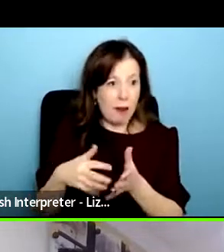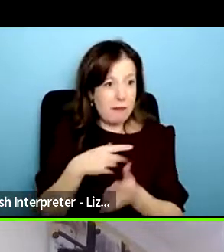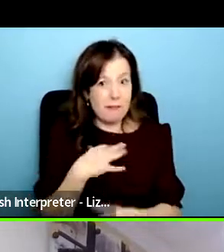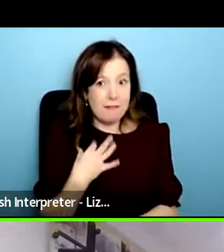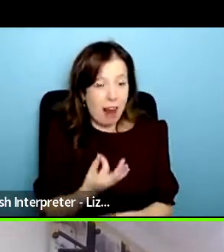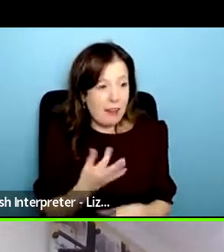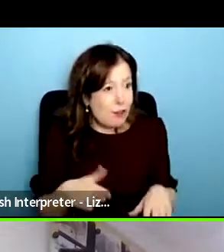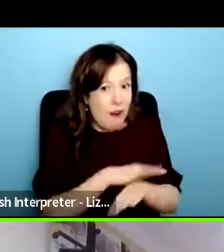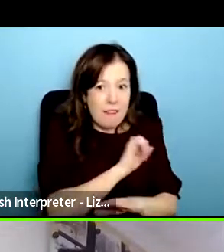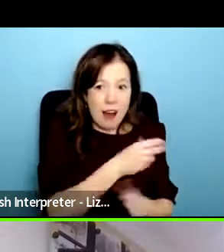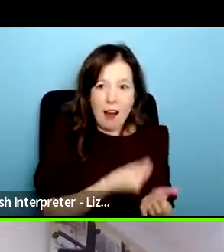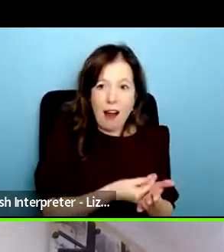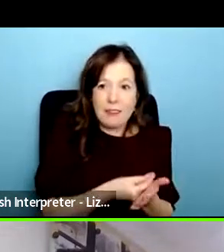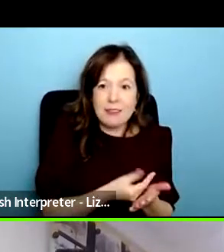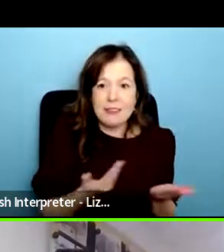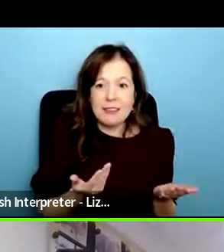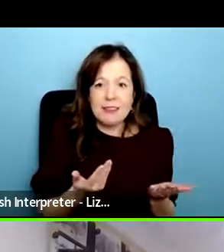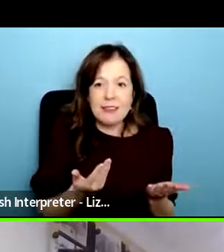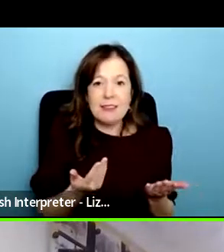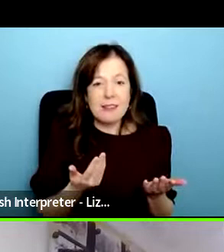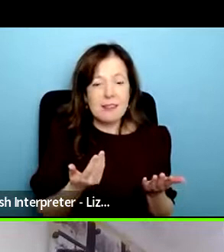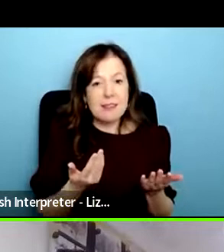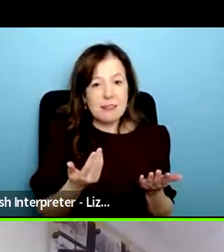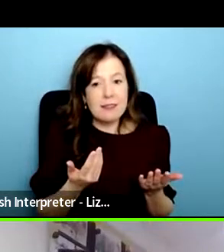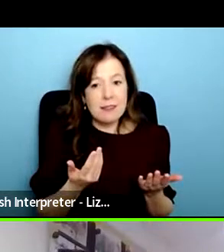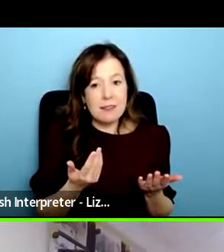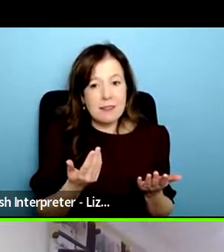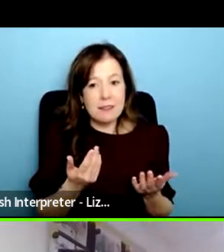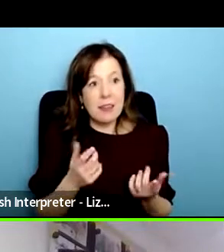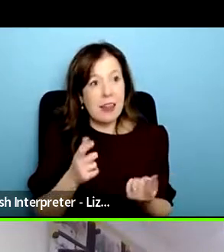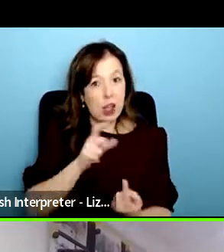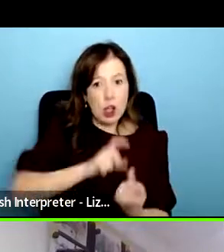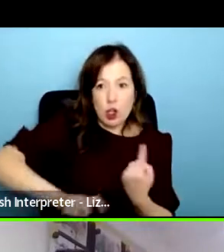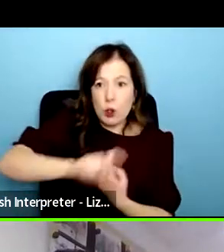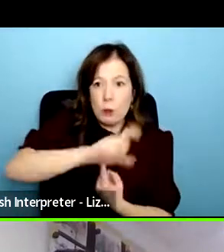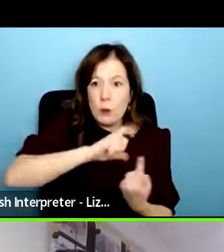it's quite good to have different organizations within the community who understand what we do